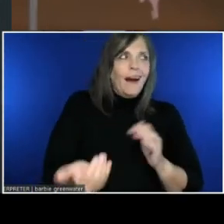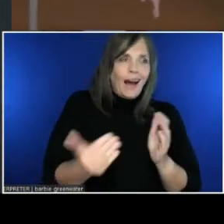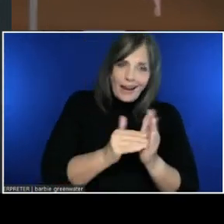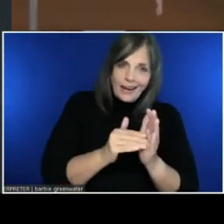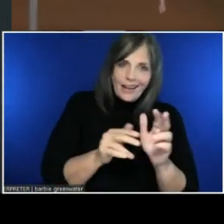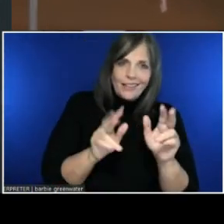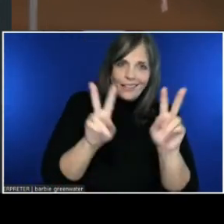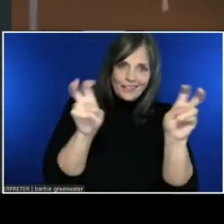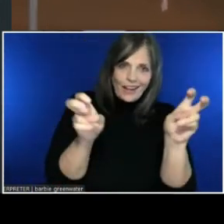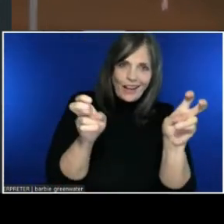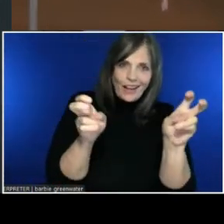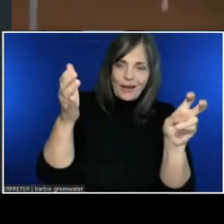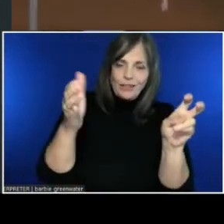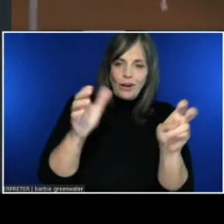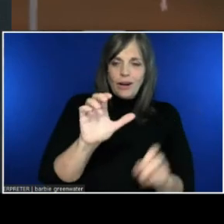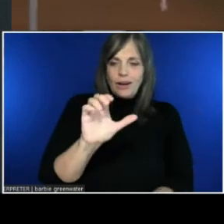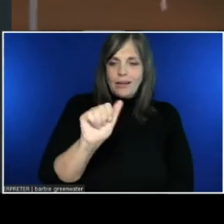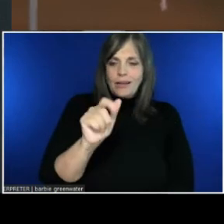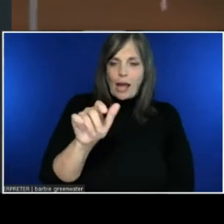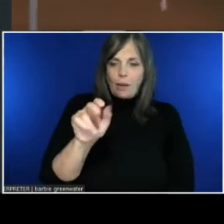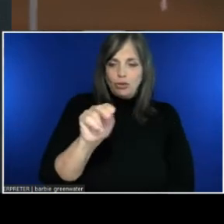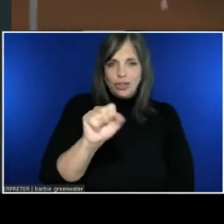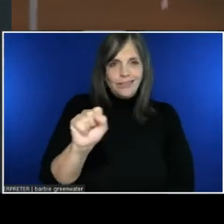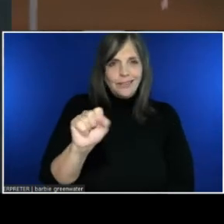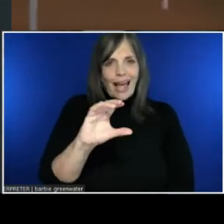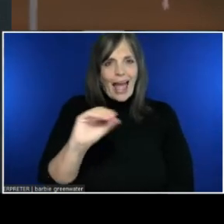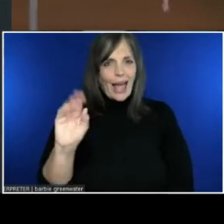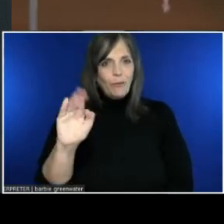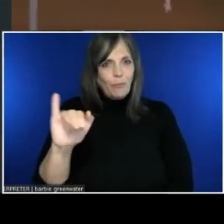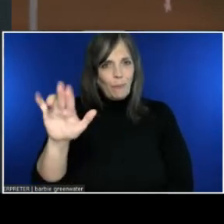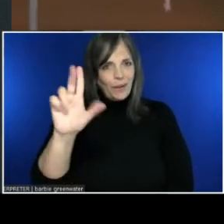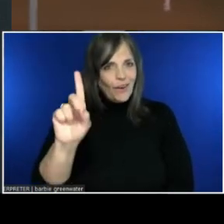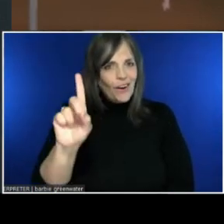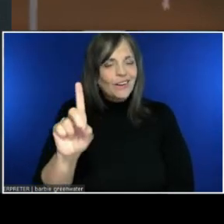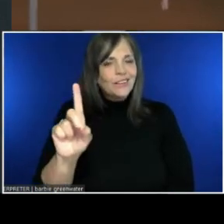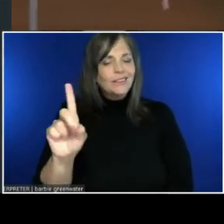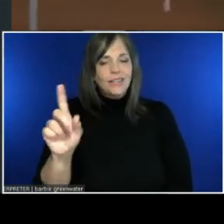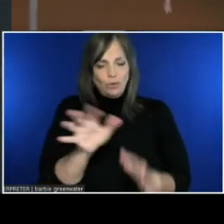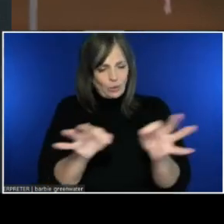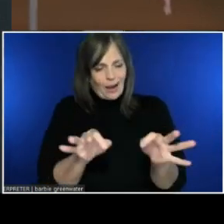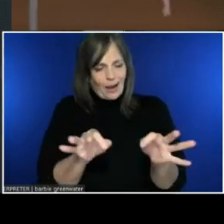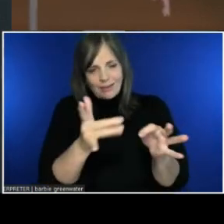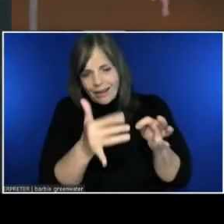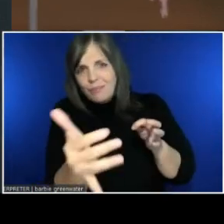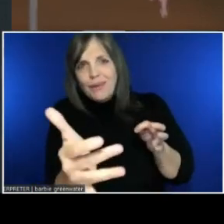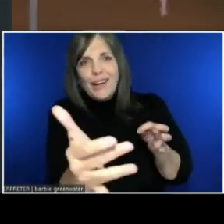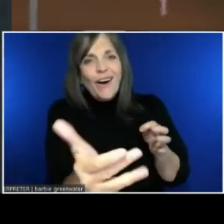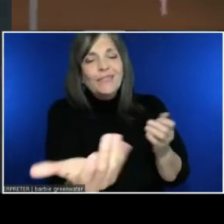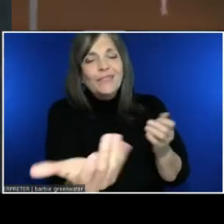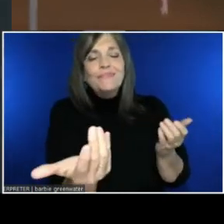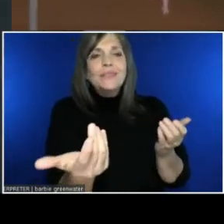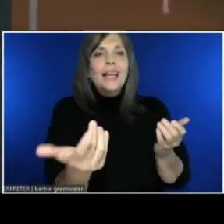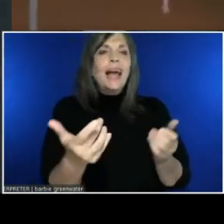So this software stack was -- is typically used for scenarios like call centers.